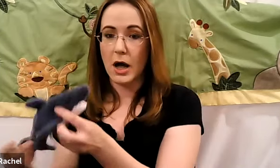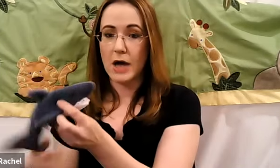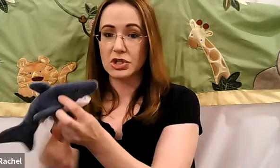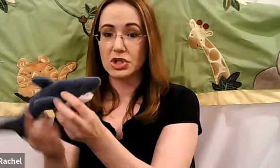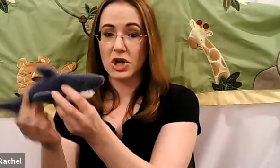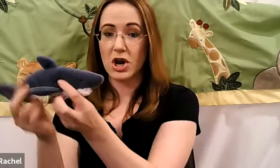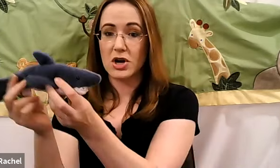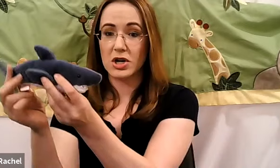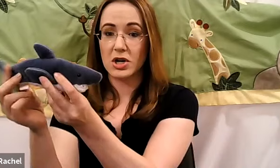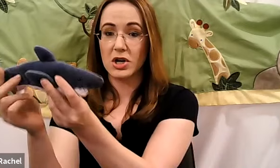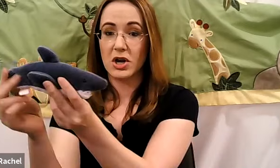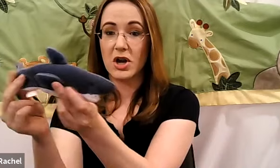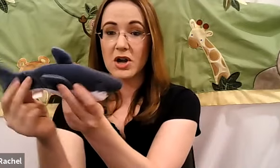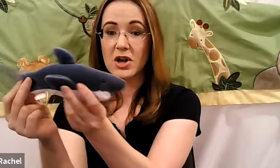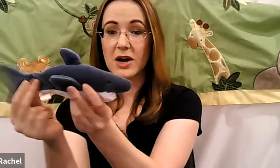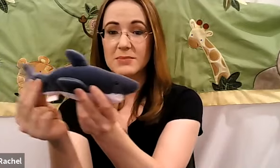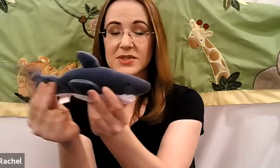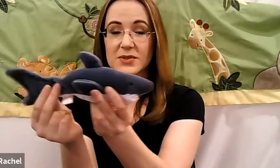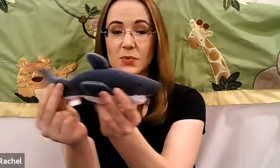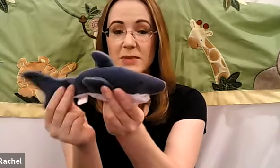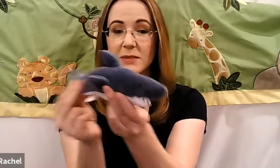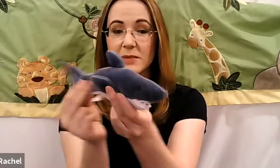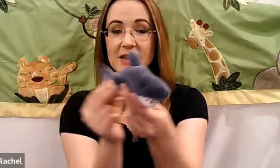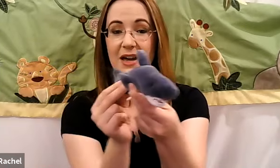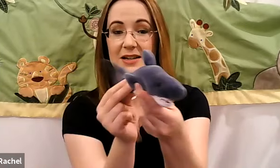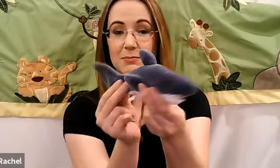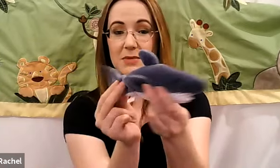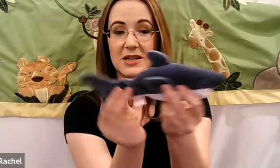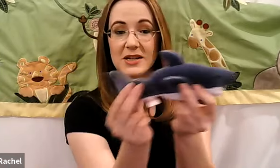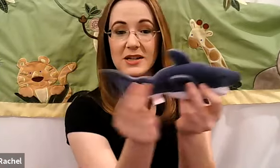Rachel: A shark comes swimming beside me.